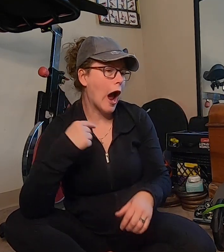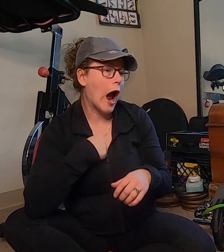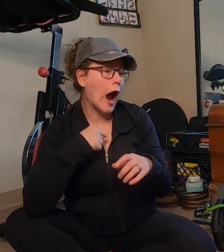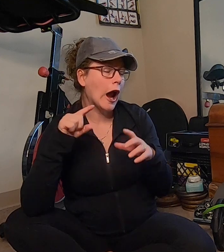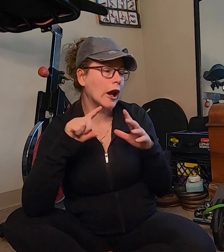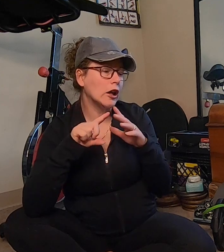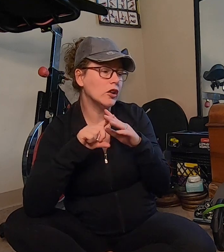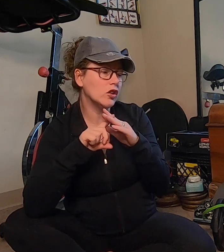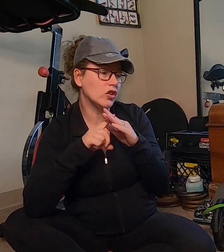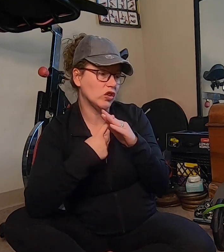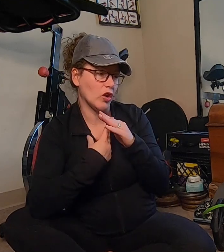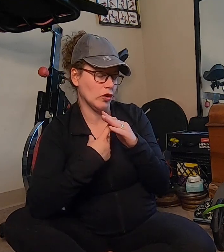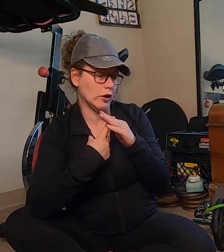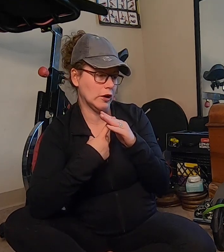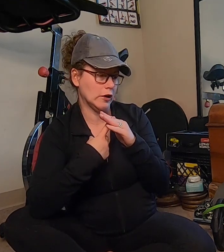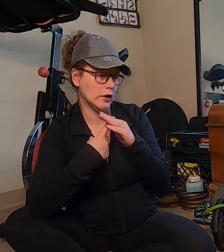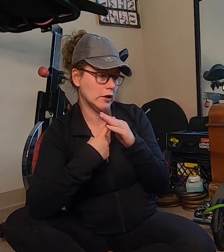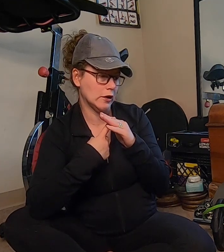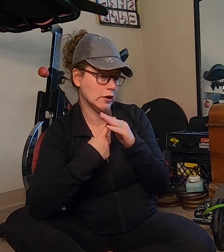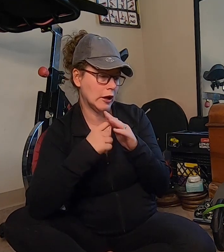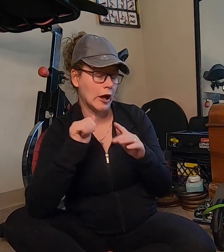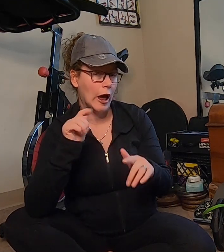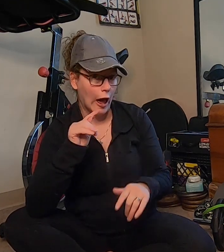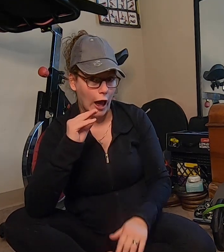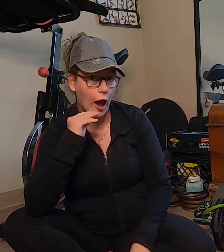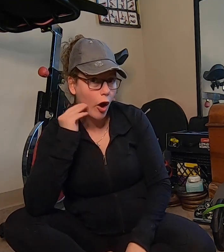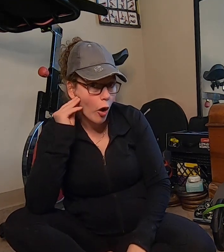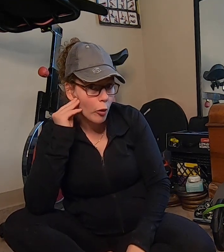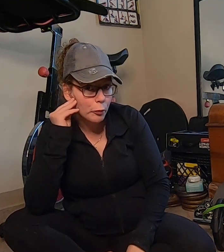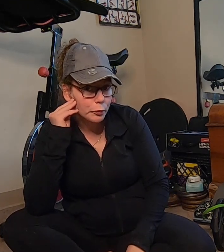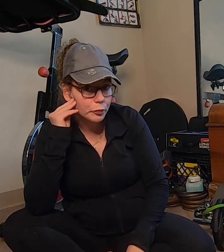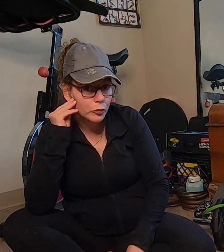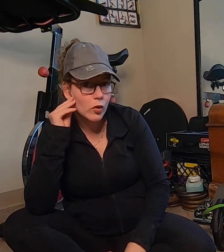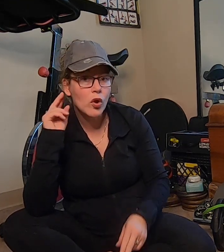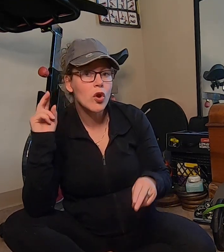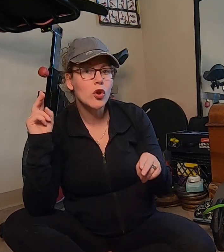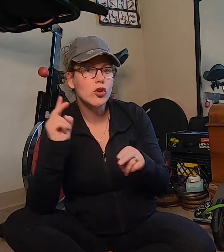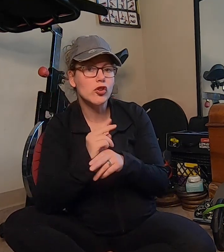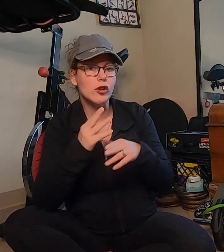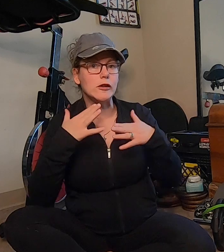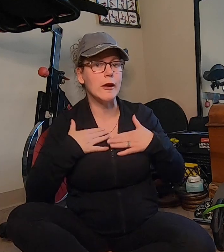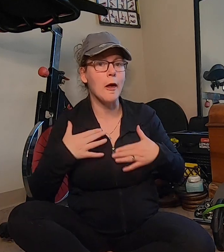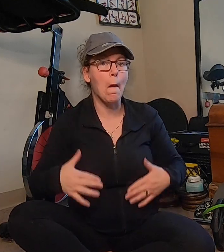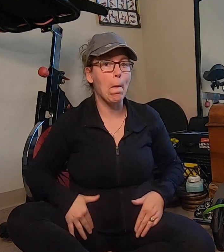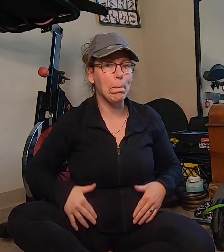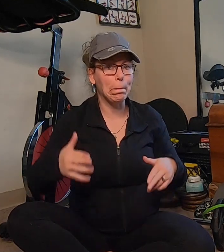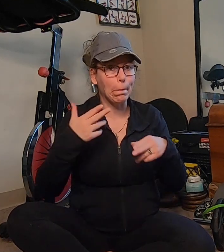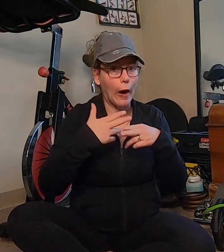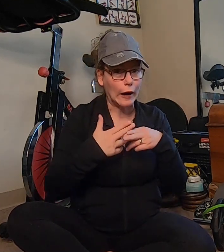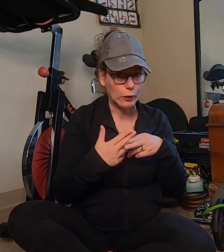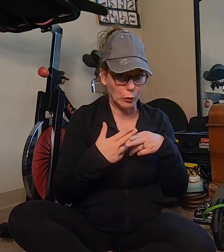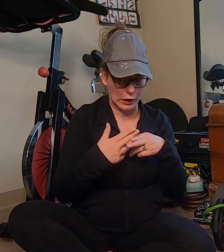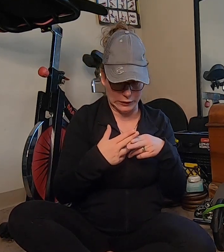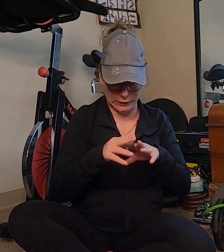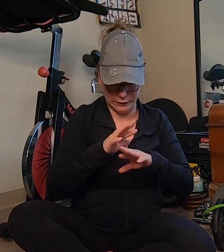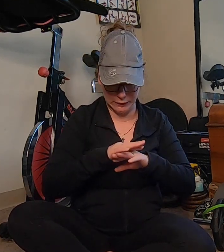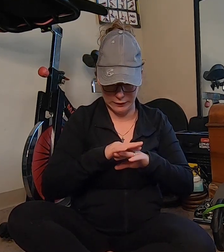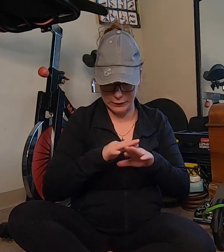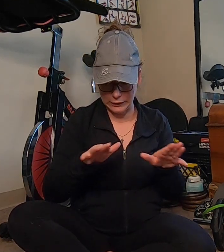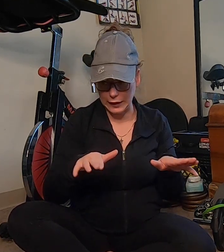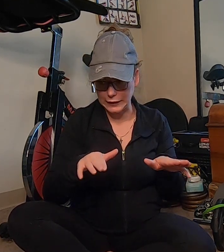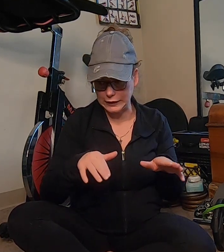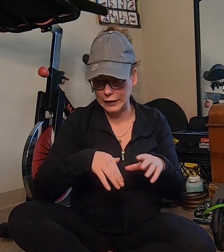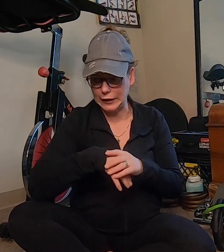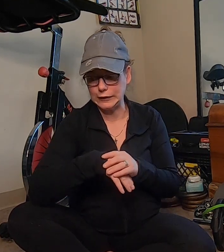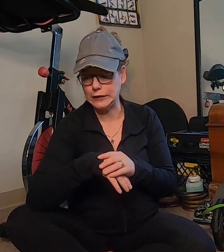I started at home using body weight, that's it.